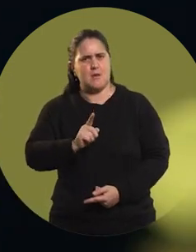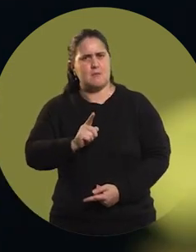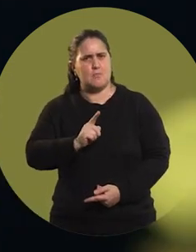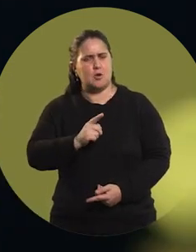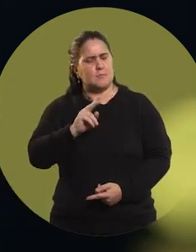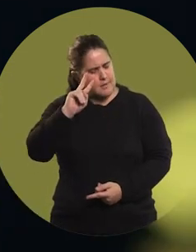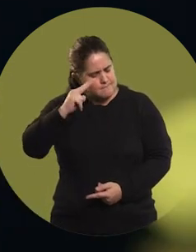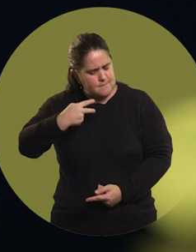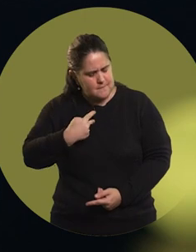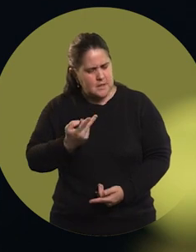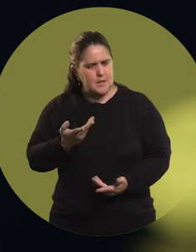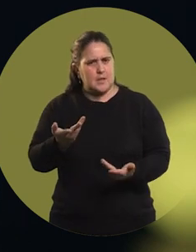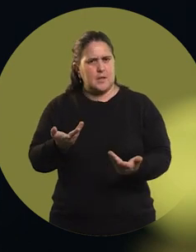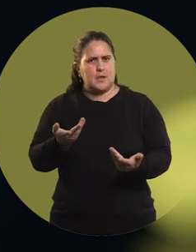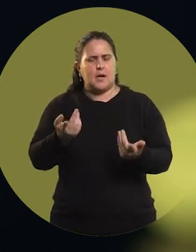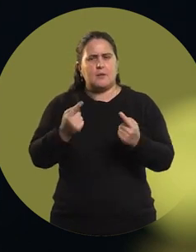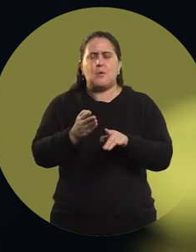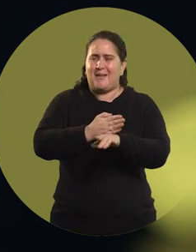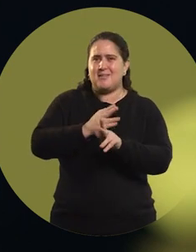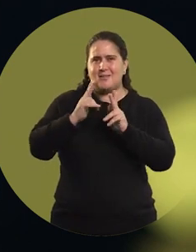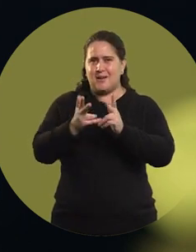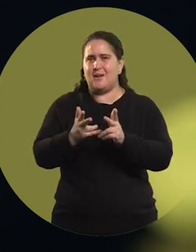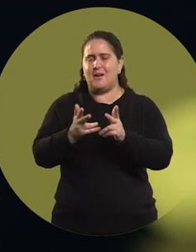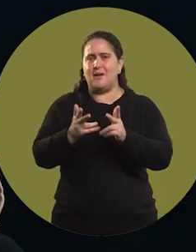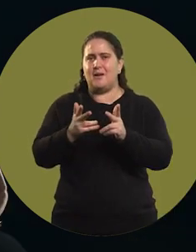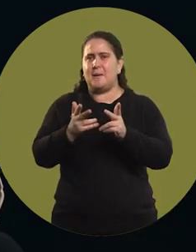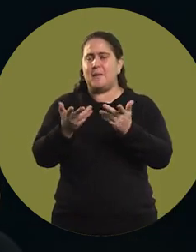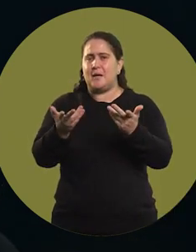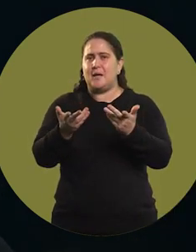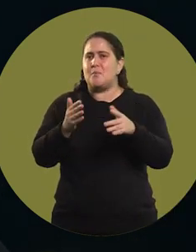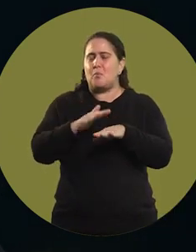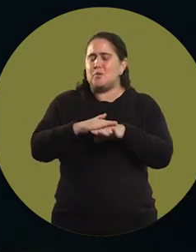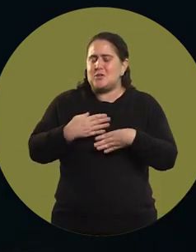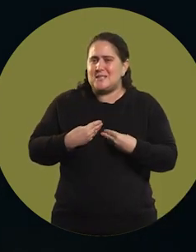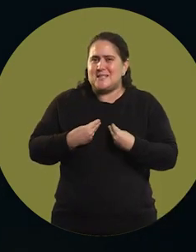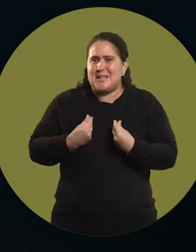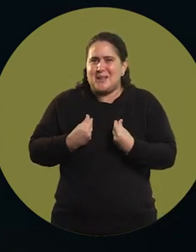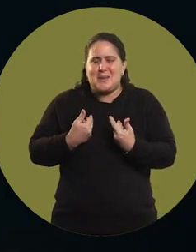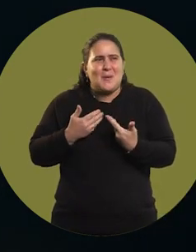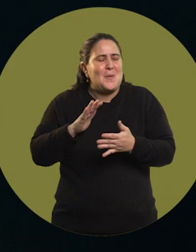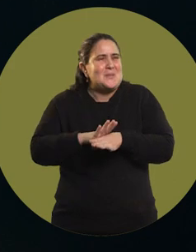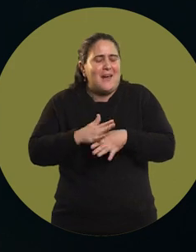learn to listen to yourself and the feeling you get inside that tells you: